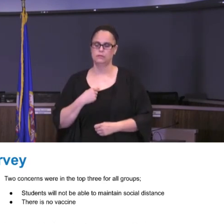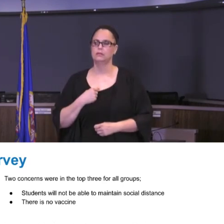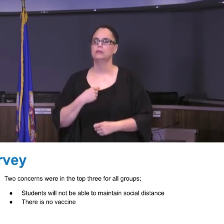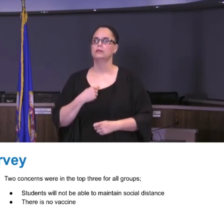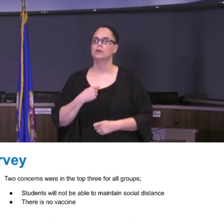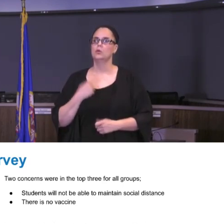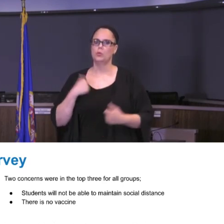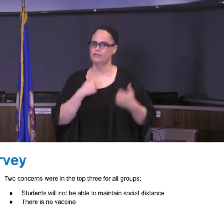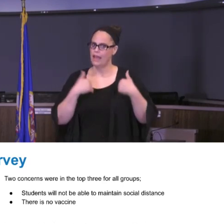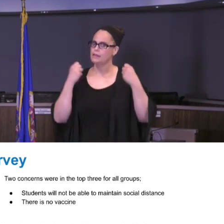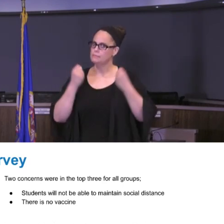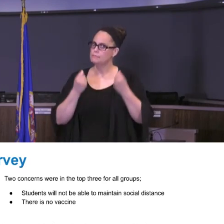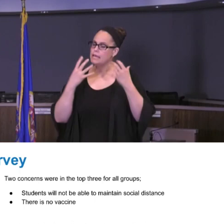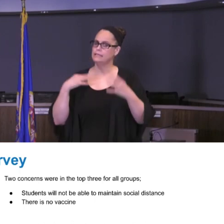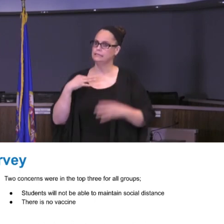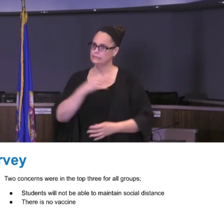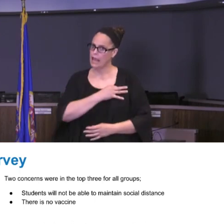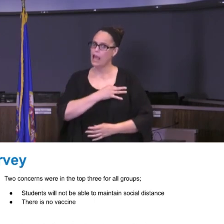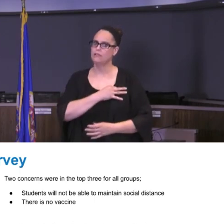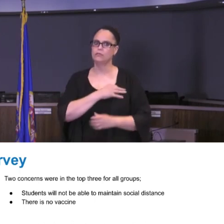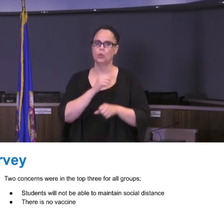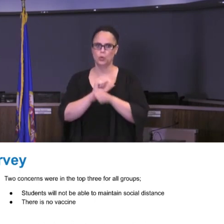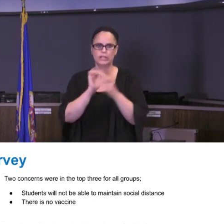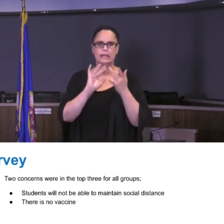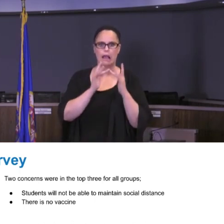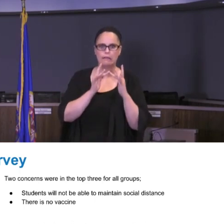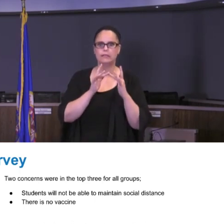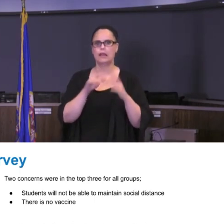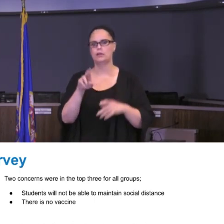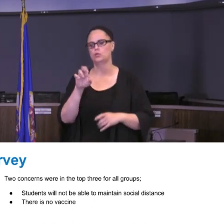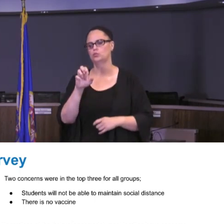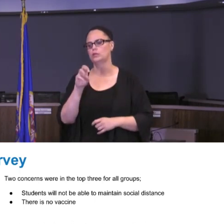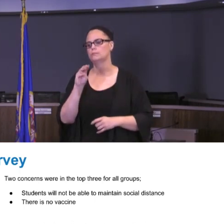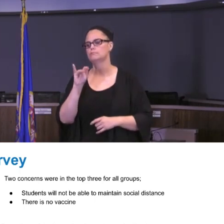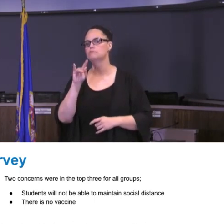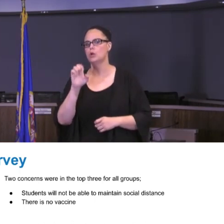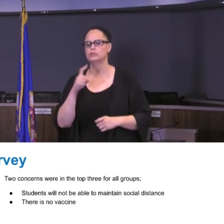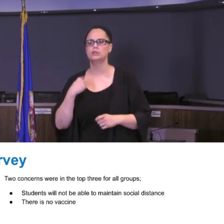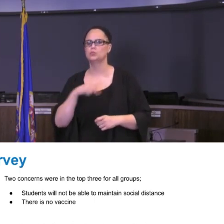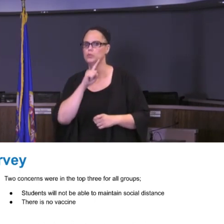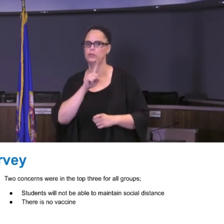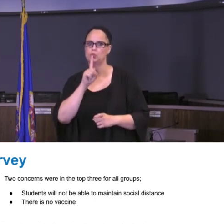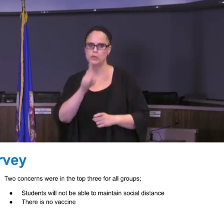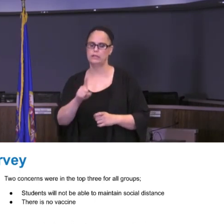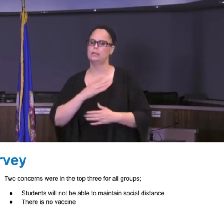remotely, some who have recorded, and we are incredibly appreciative as a community that we were able to support